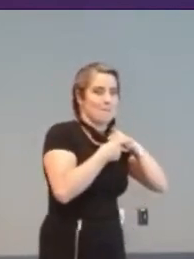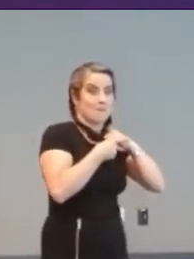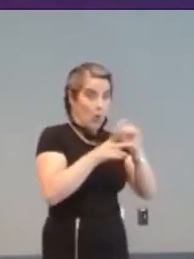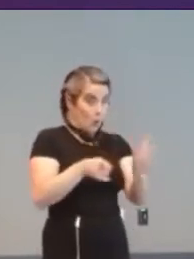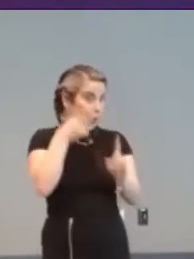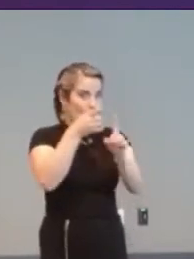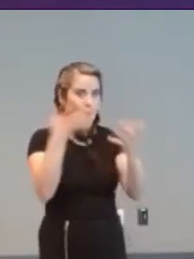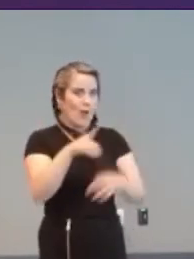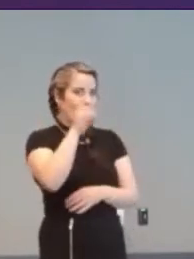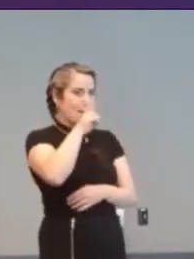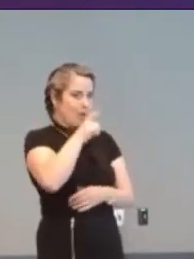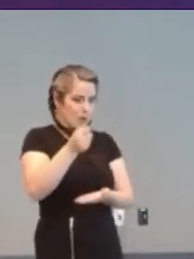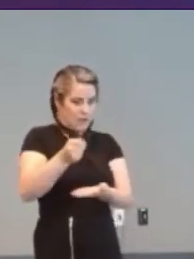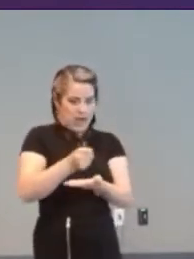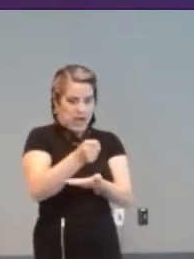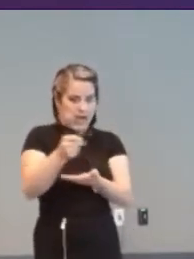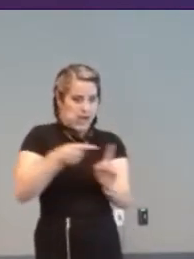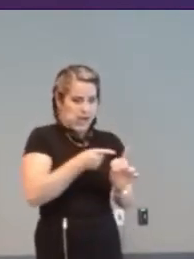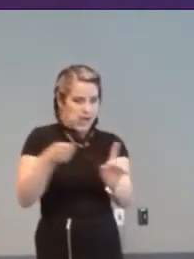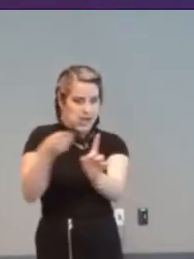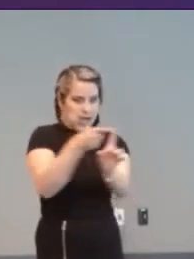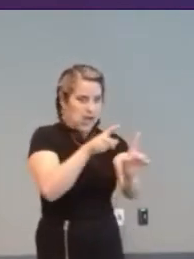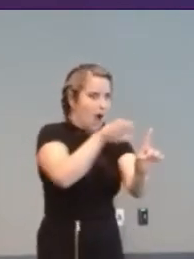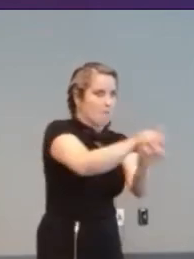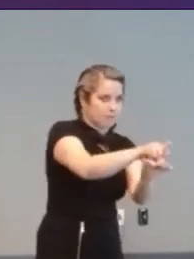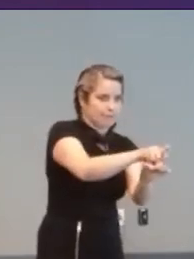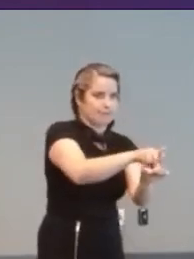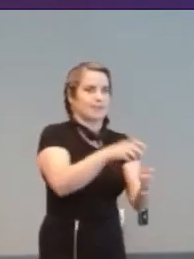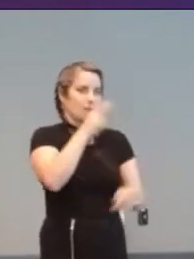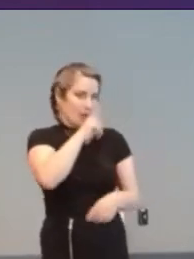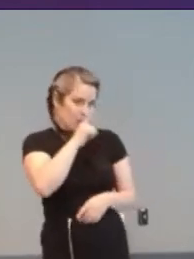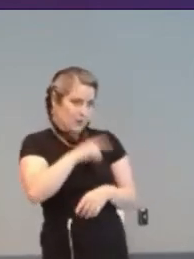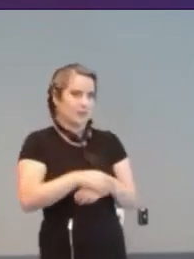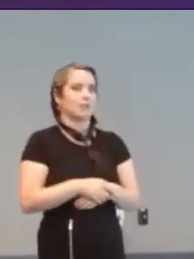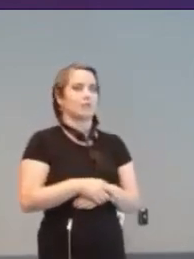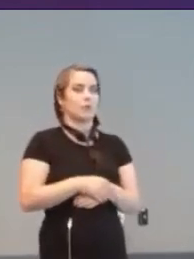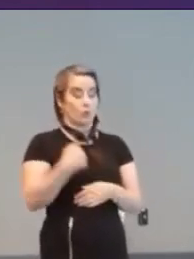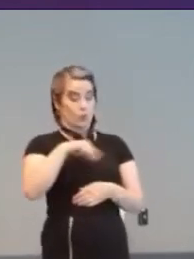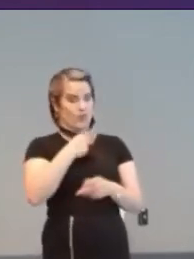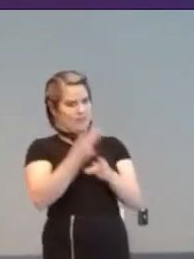operating the joystick in any direction. We can determine how large or small the mouse